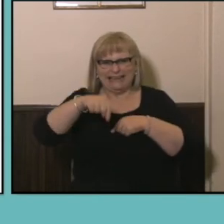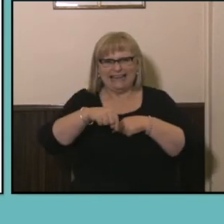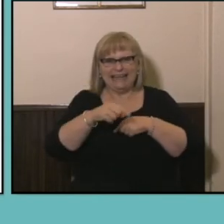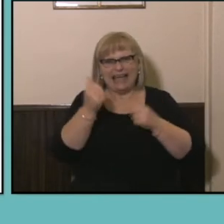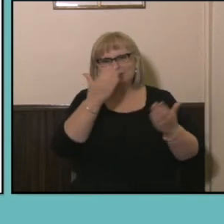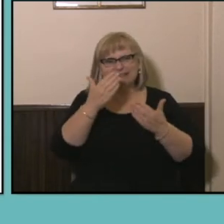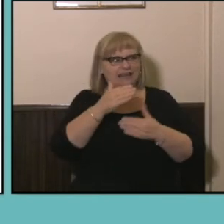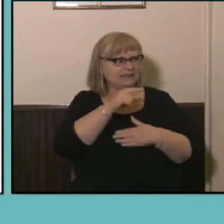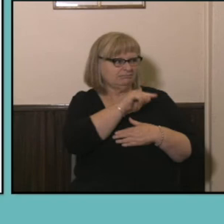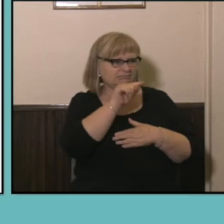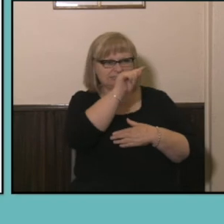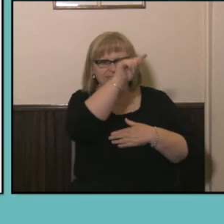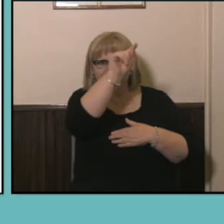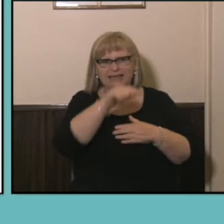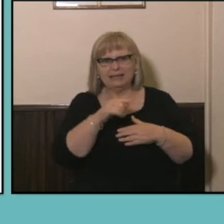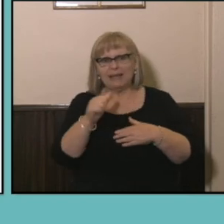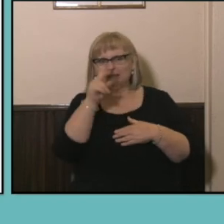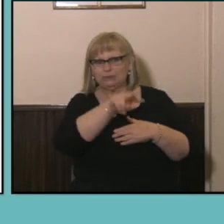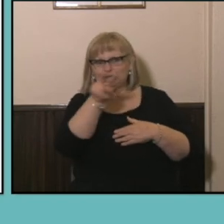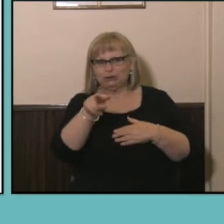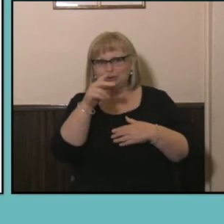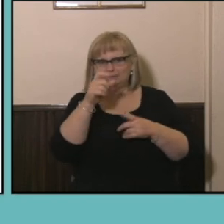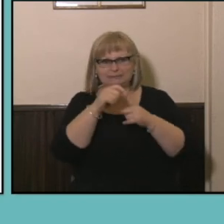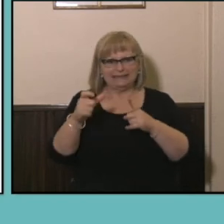scattering I'd say probably about twenty-two percent just like Census Data